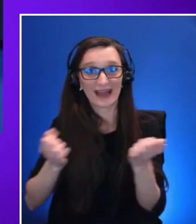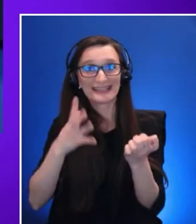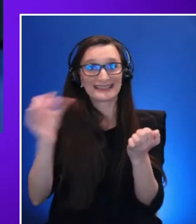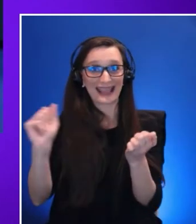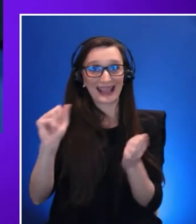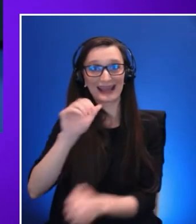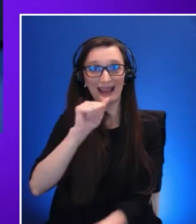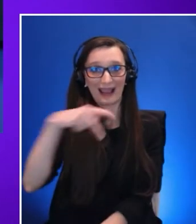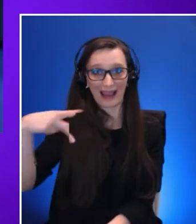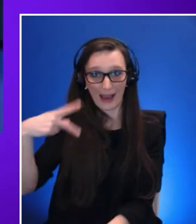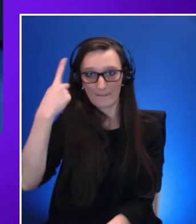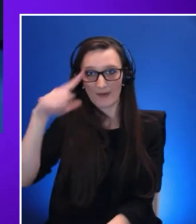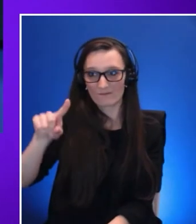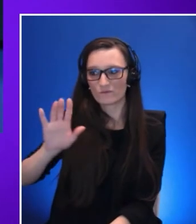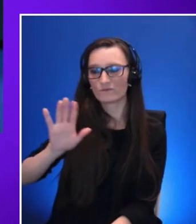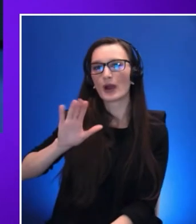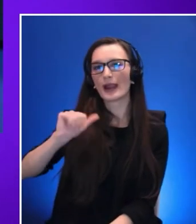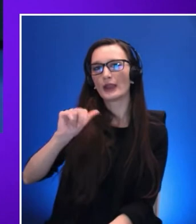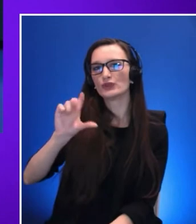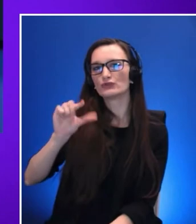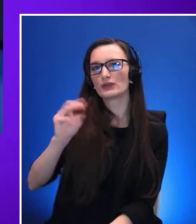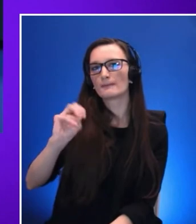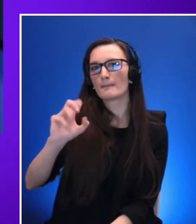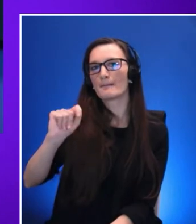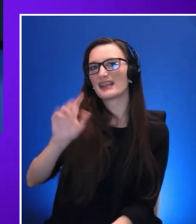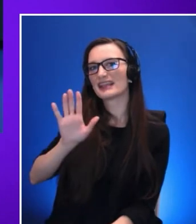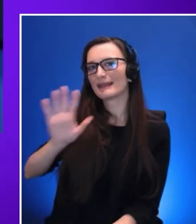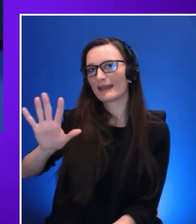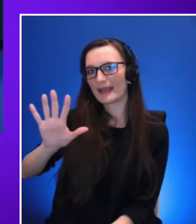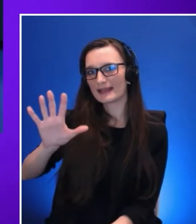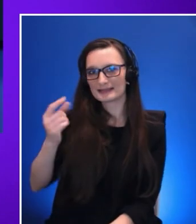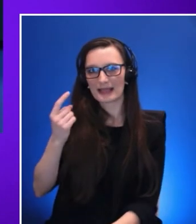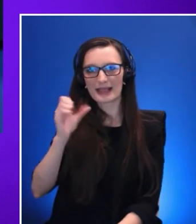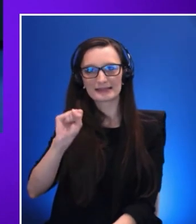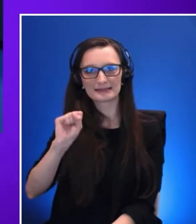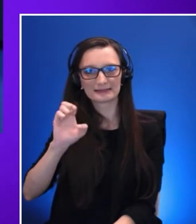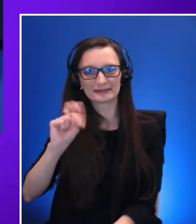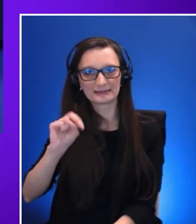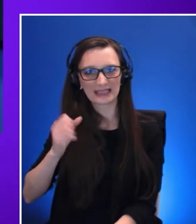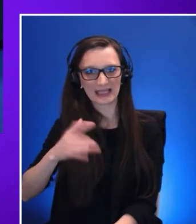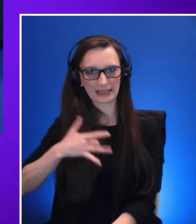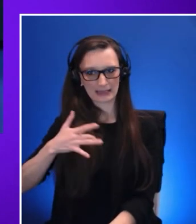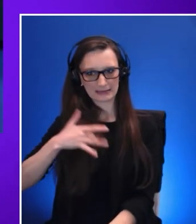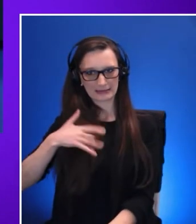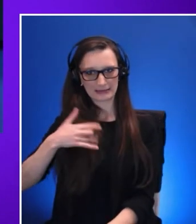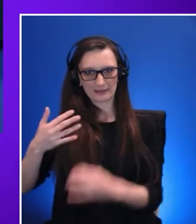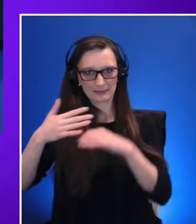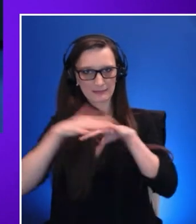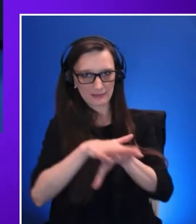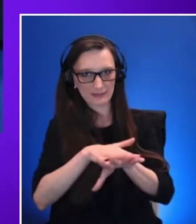He did not have any haptic devices by that time but improvised using a couple of mobile